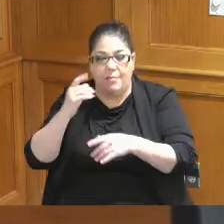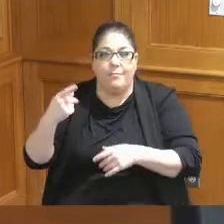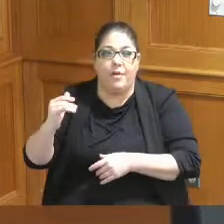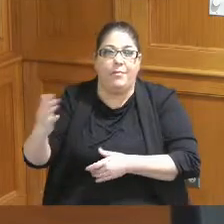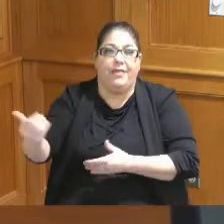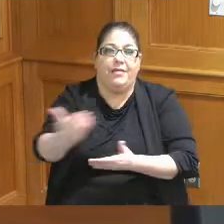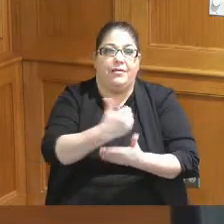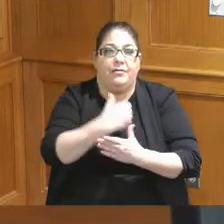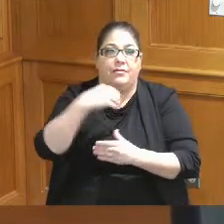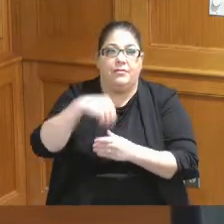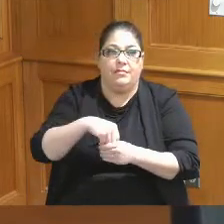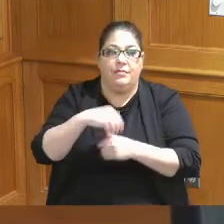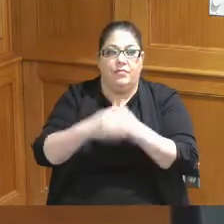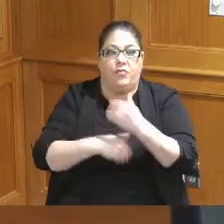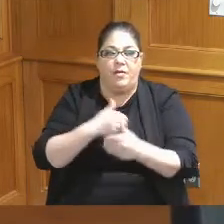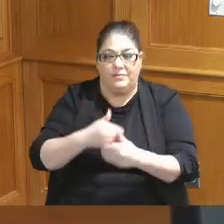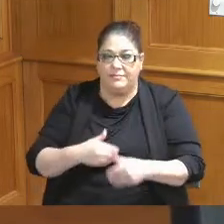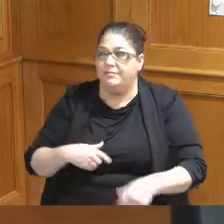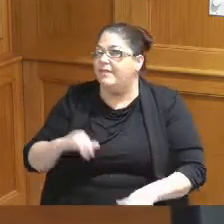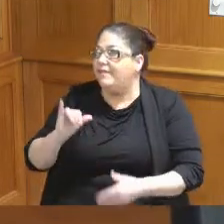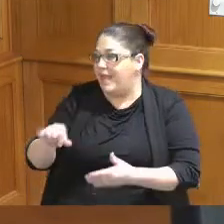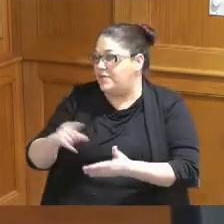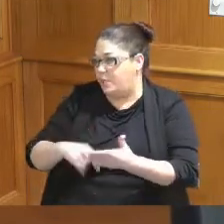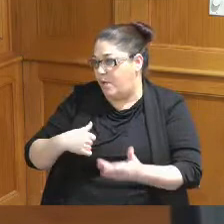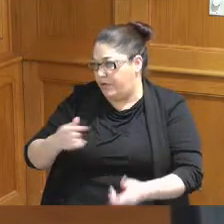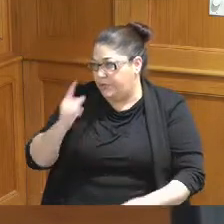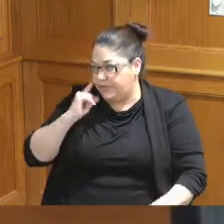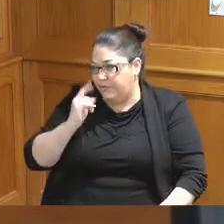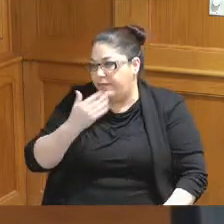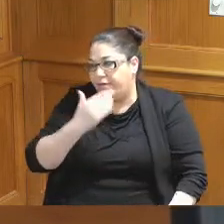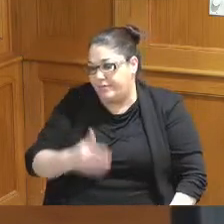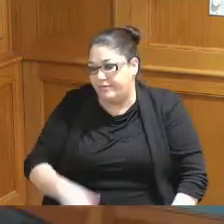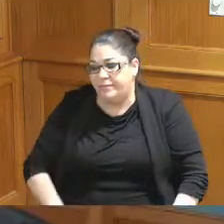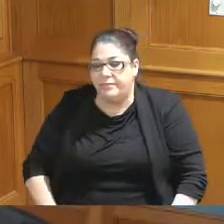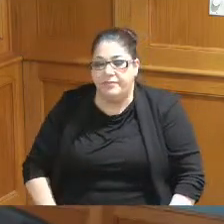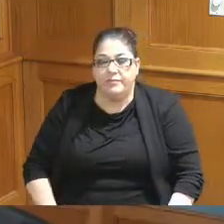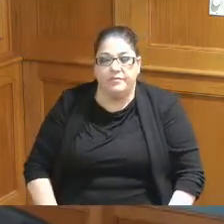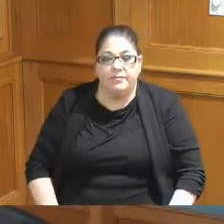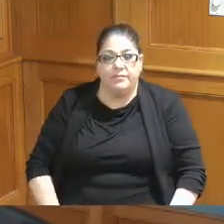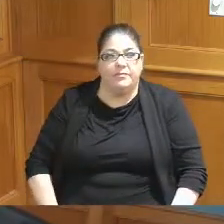is associated with that okay that's what I wanted yeah and I thought yeah because you